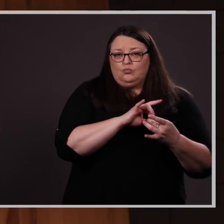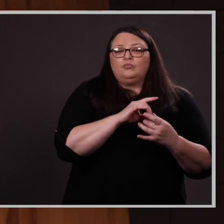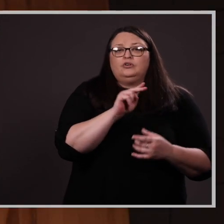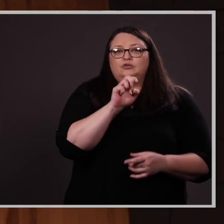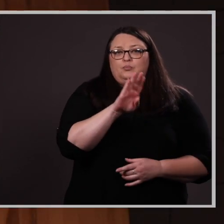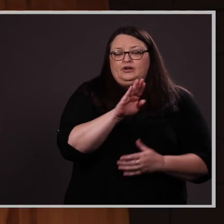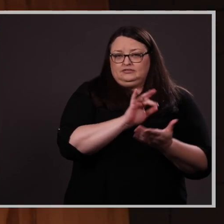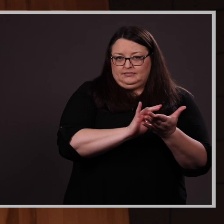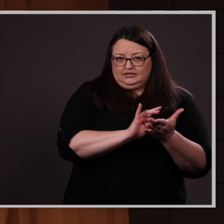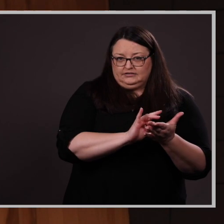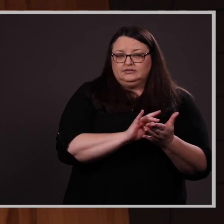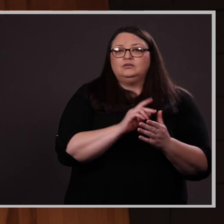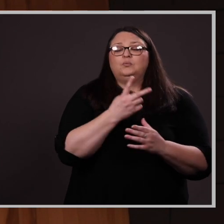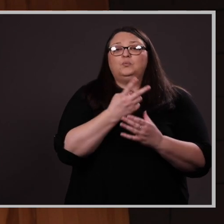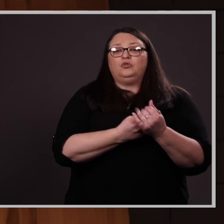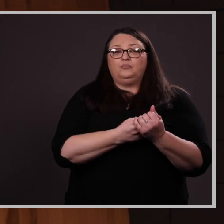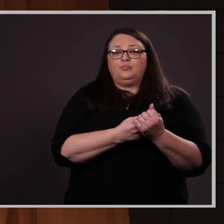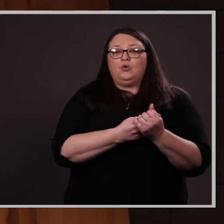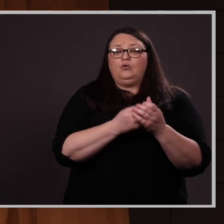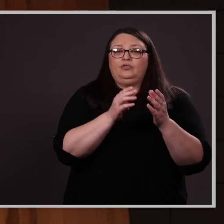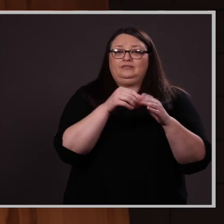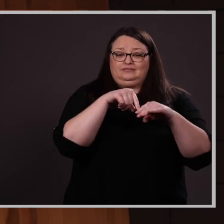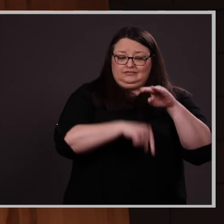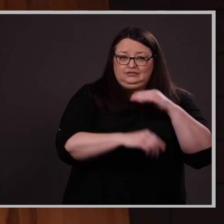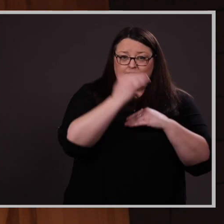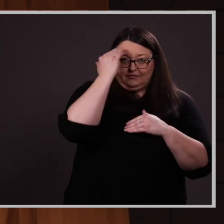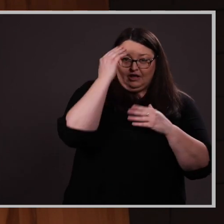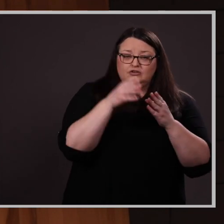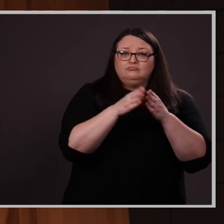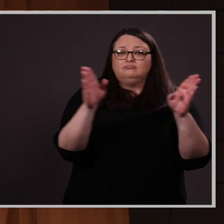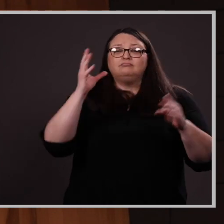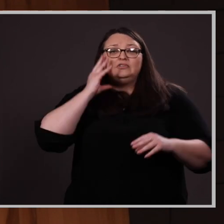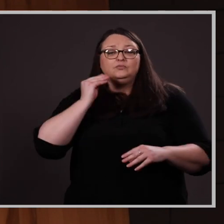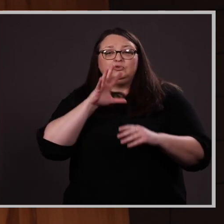With both deep knowledge and broad experience in higher education and healthcare, Dr. Gold